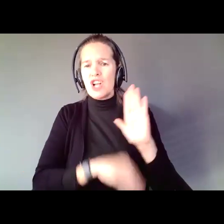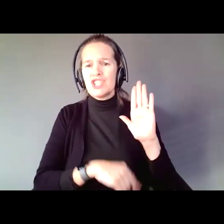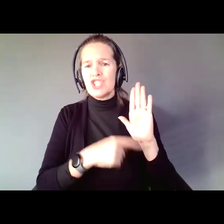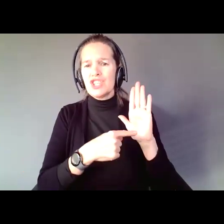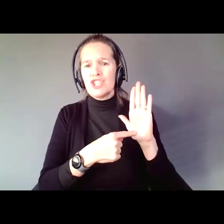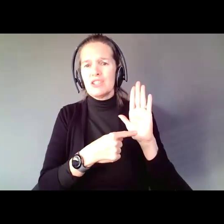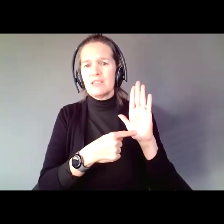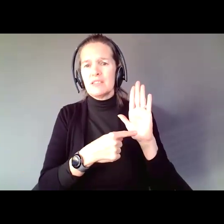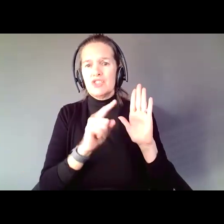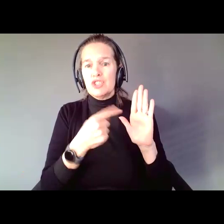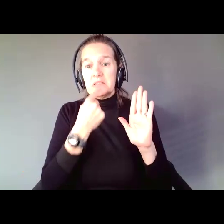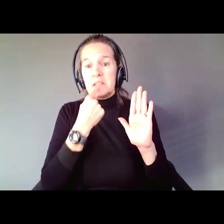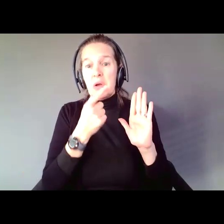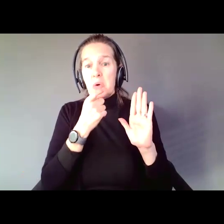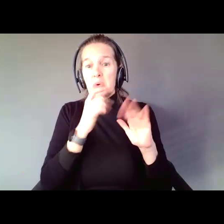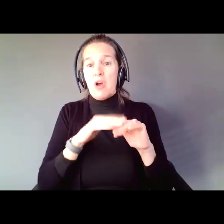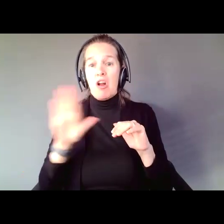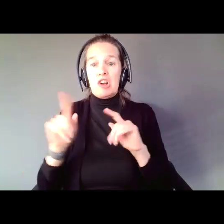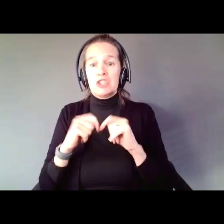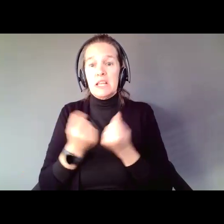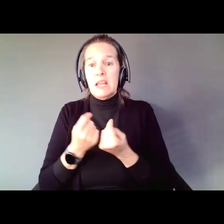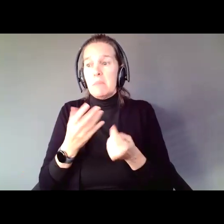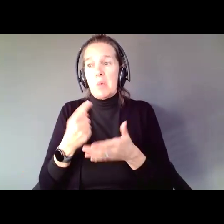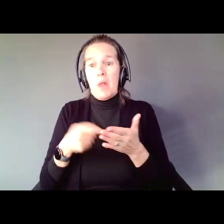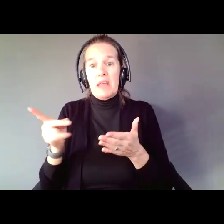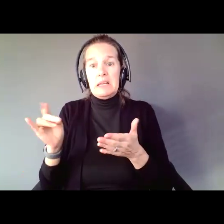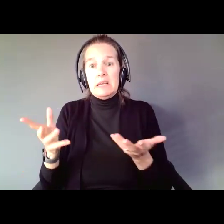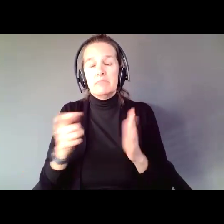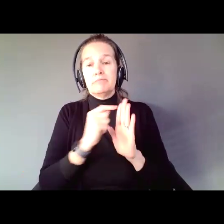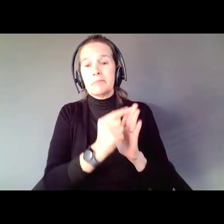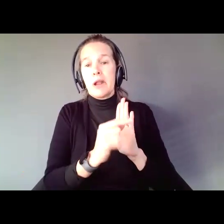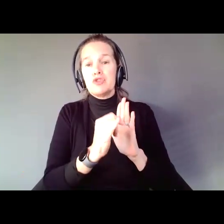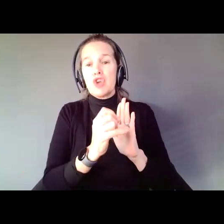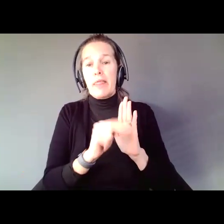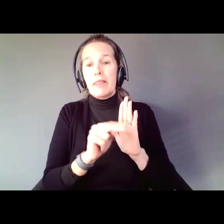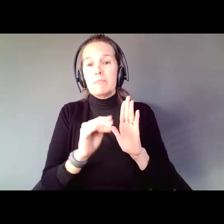who was on Maria's team, and what they did. Jonathan Martinis assisted with legal issues.